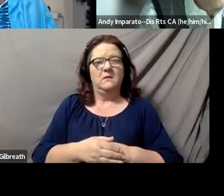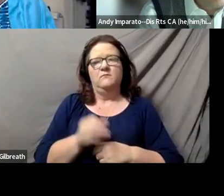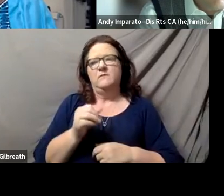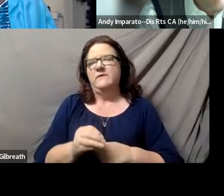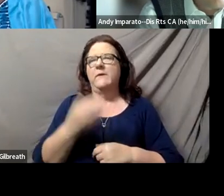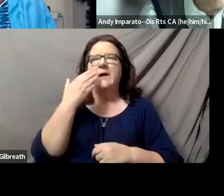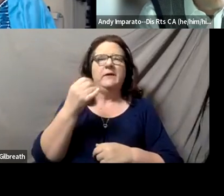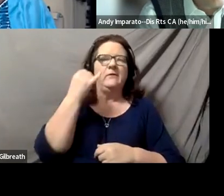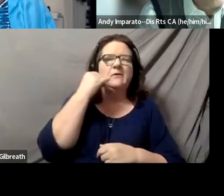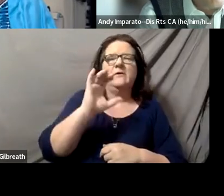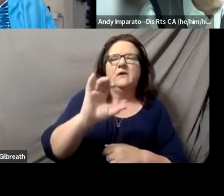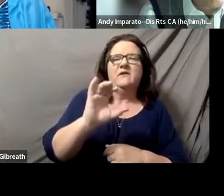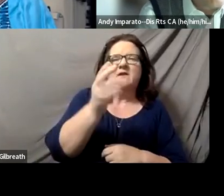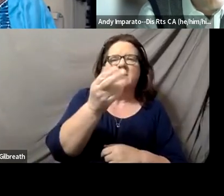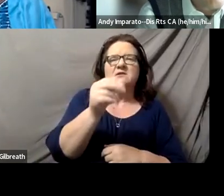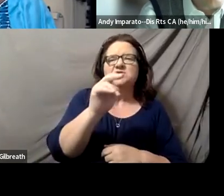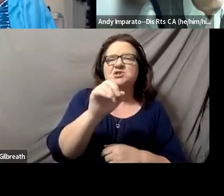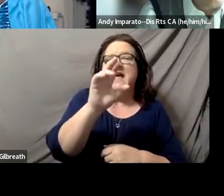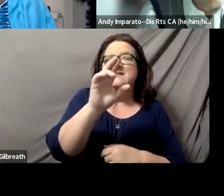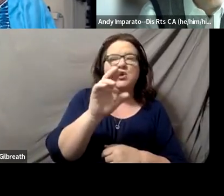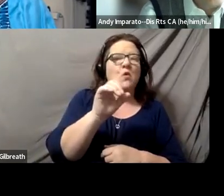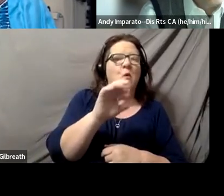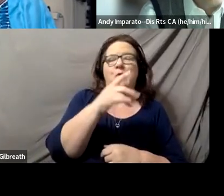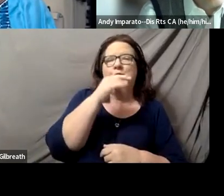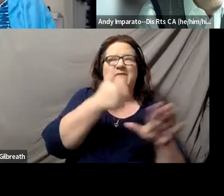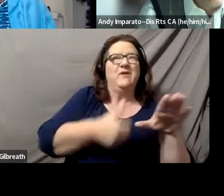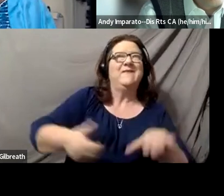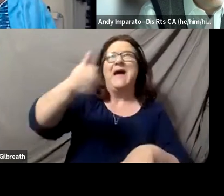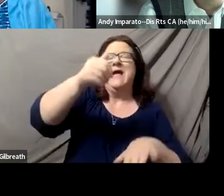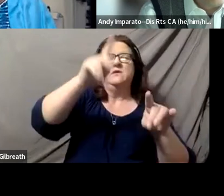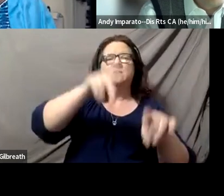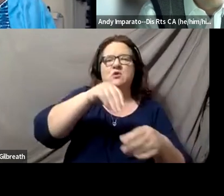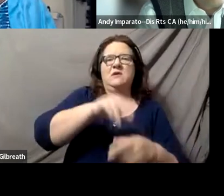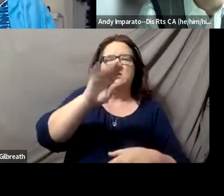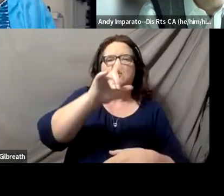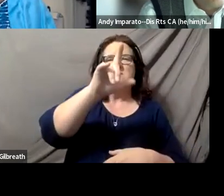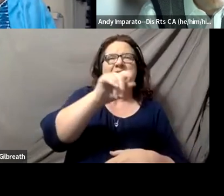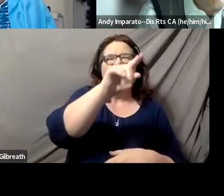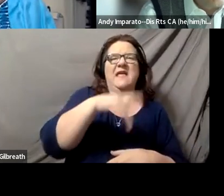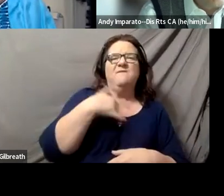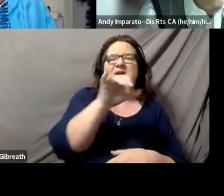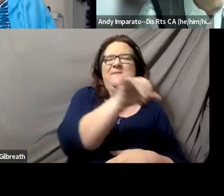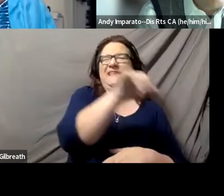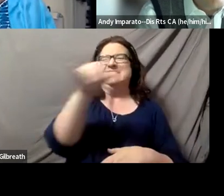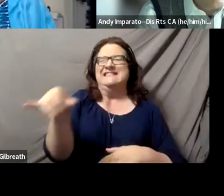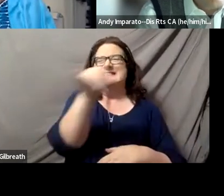or whoever the highest ranking person is for UCLA, get them to have that same feeling about UCLA's commitment